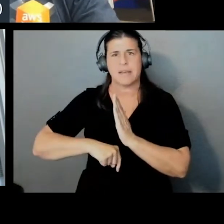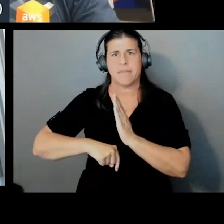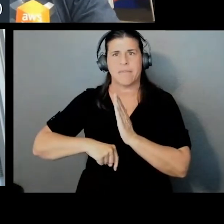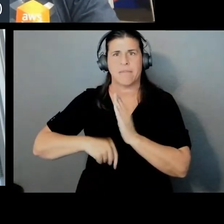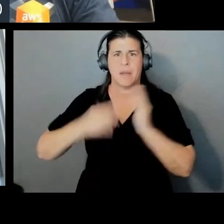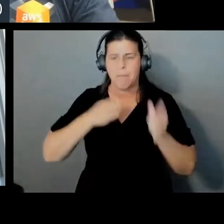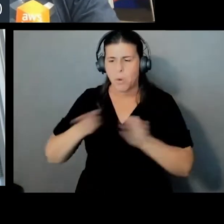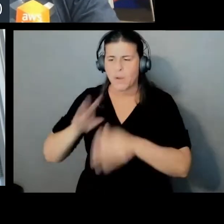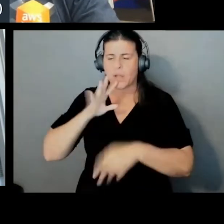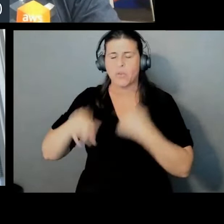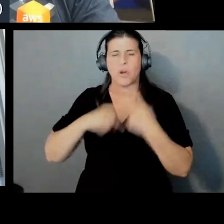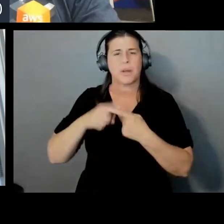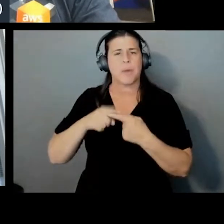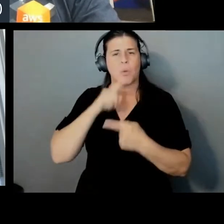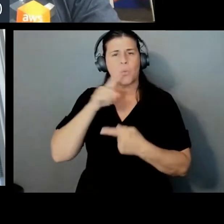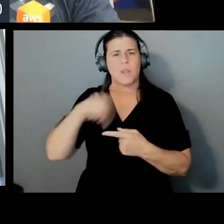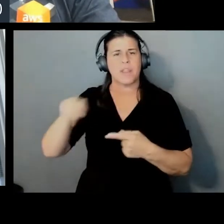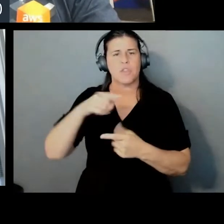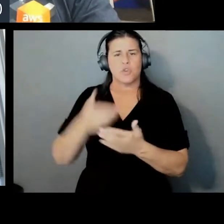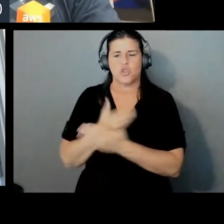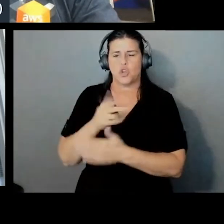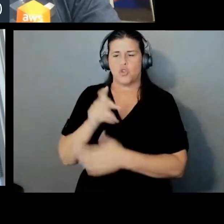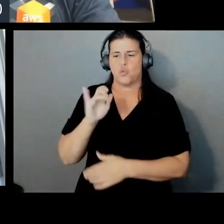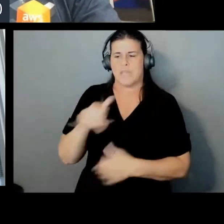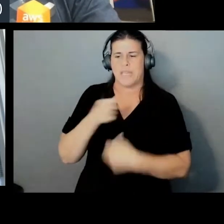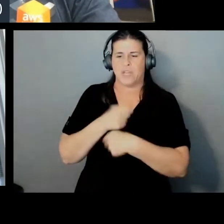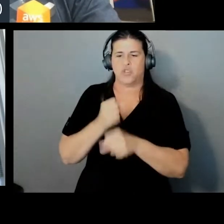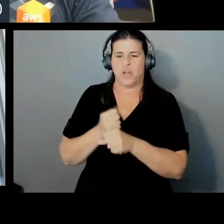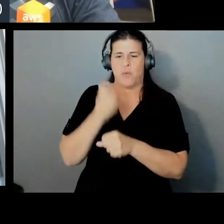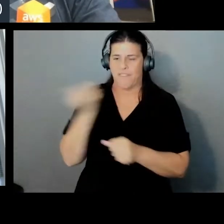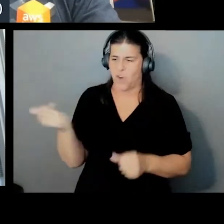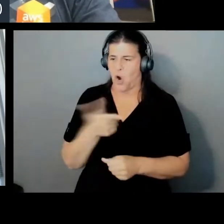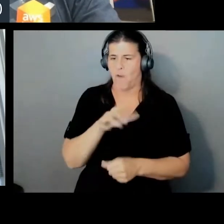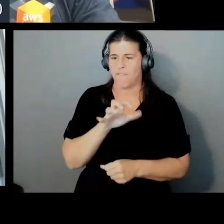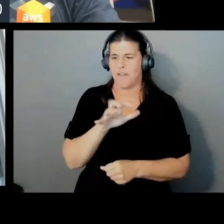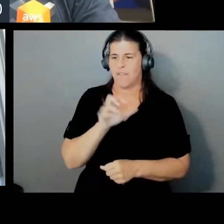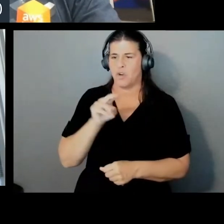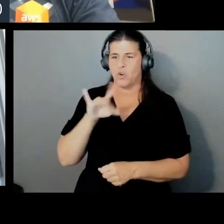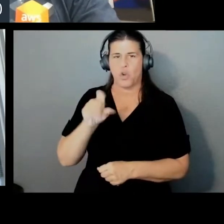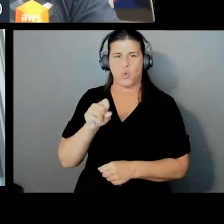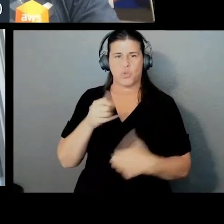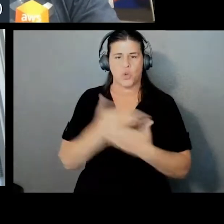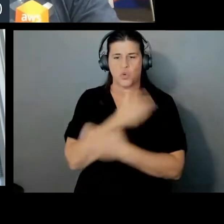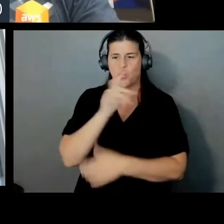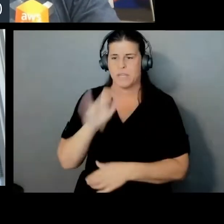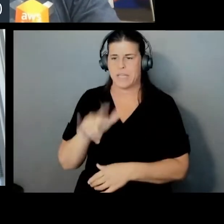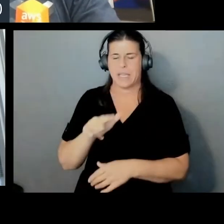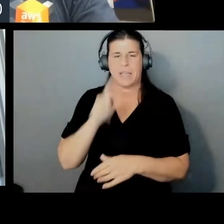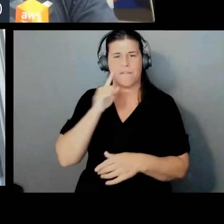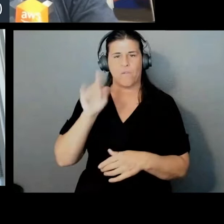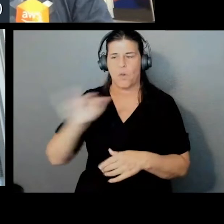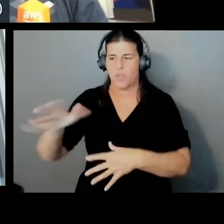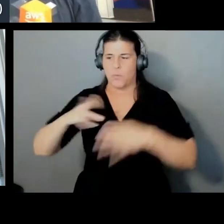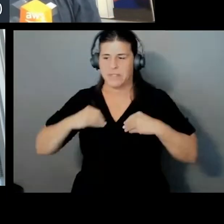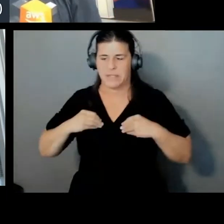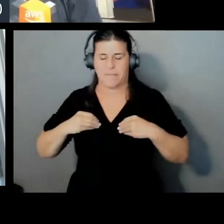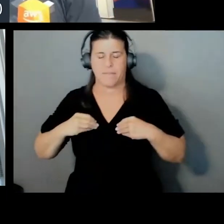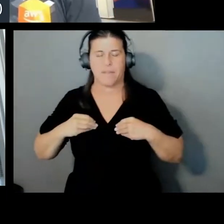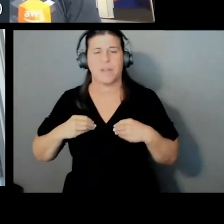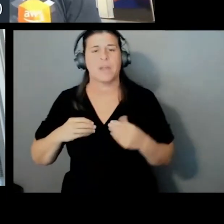there's a new key generated on all 500 of those nodes, on the receive. And the reason it's safe is that